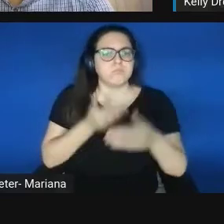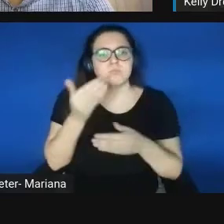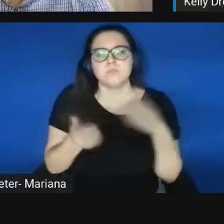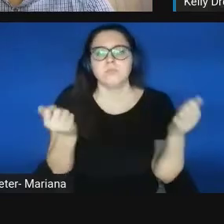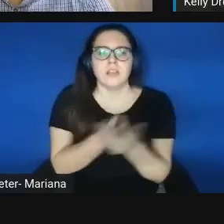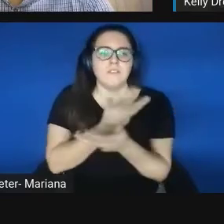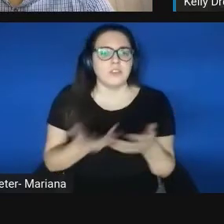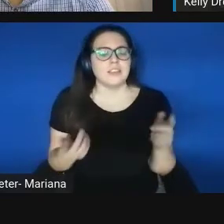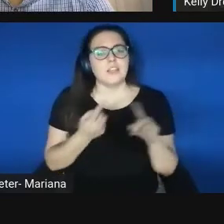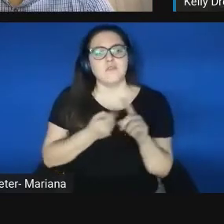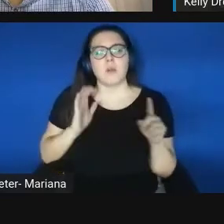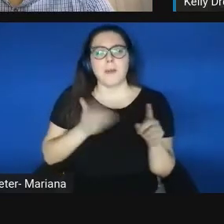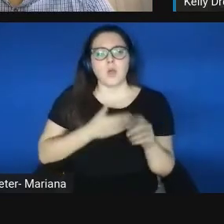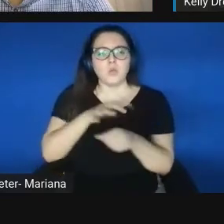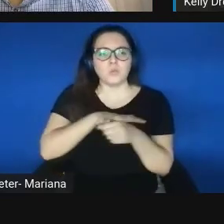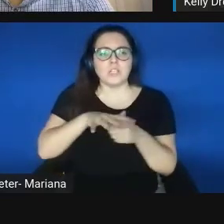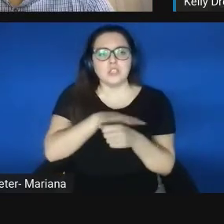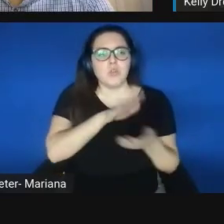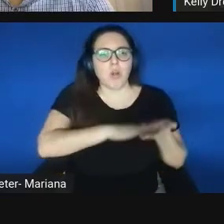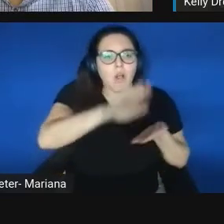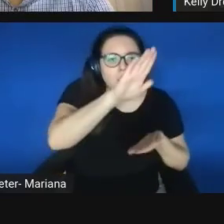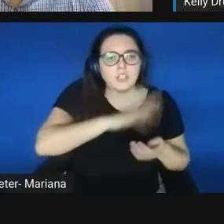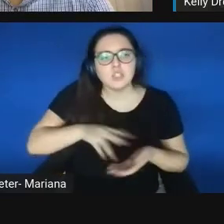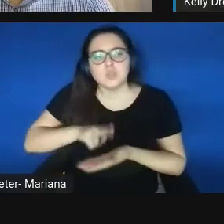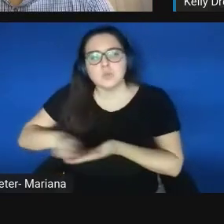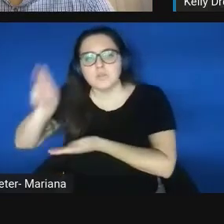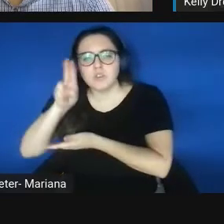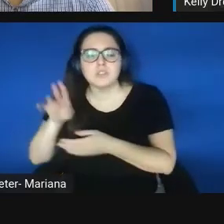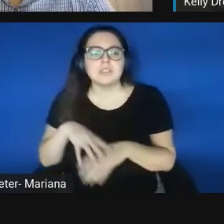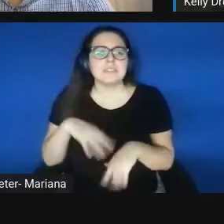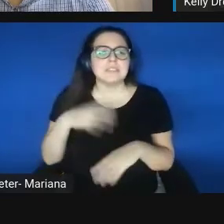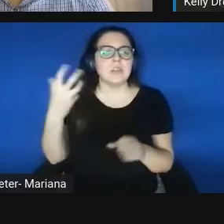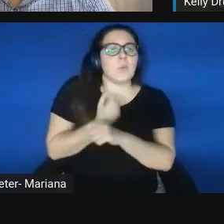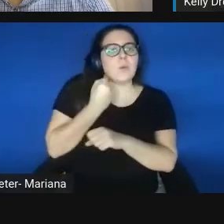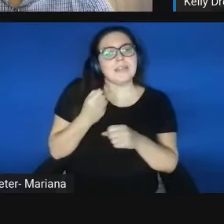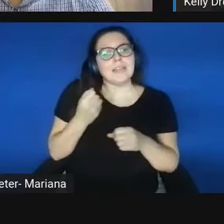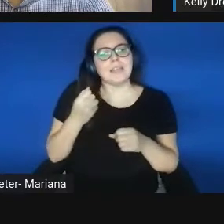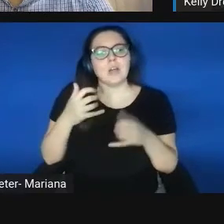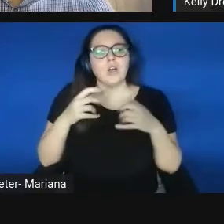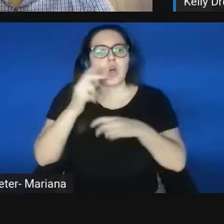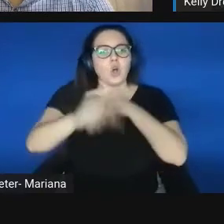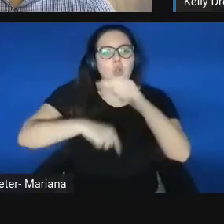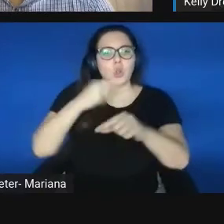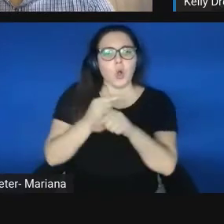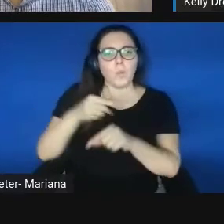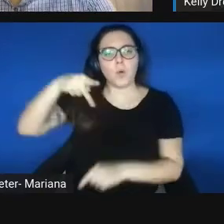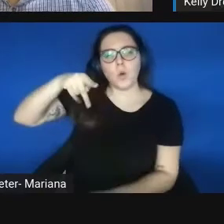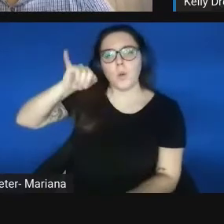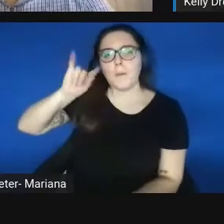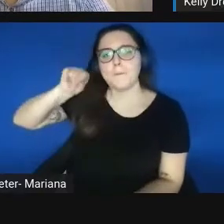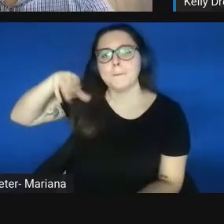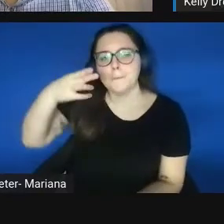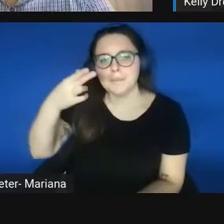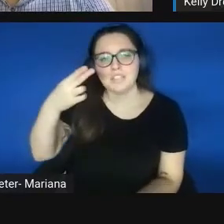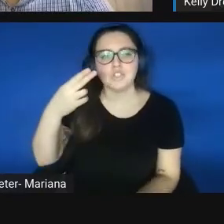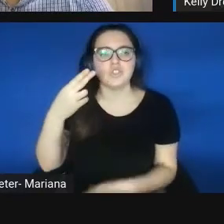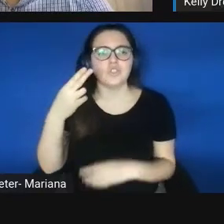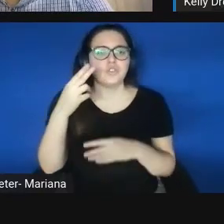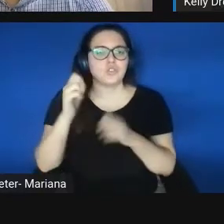and universities winning global pitch competitions, to being able to interact with existing commercialization